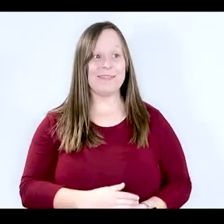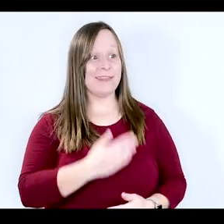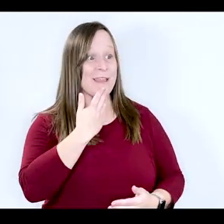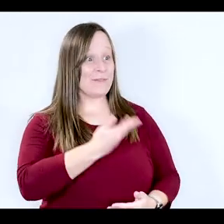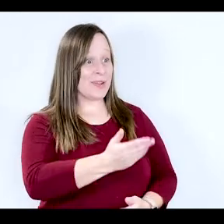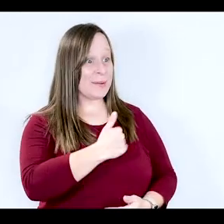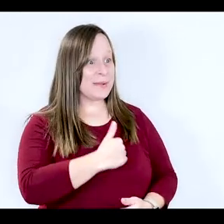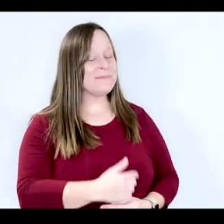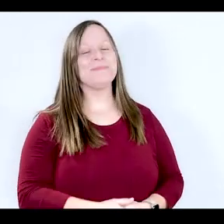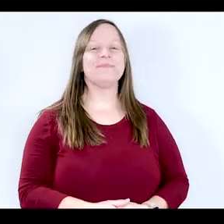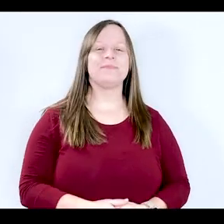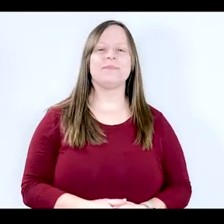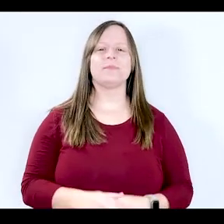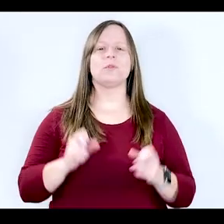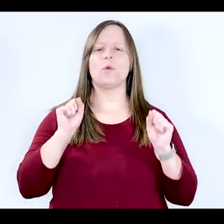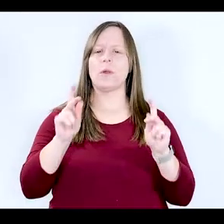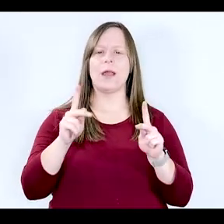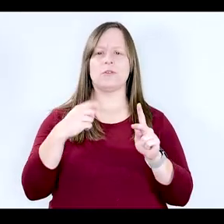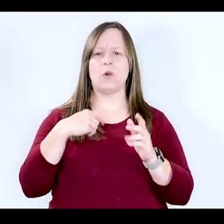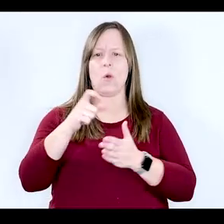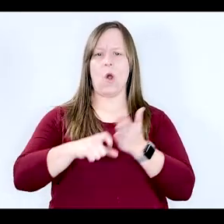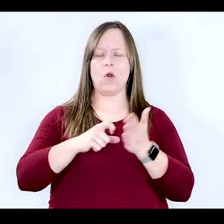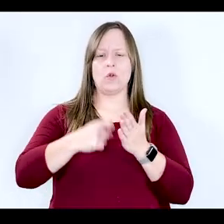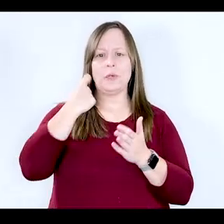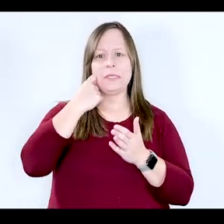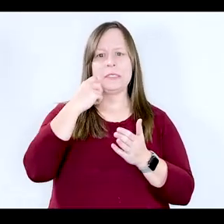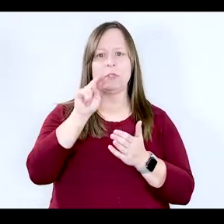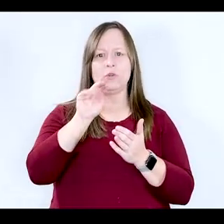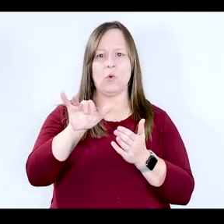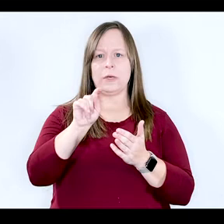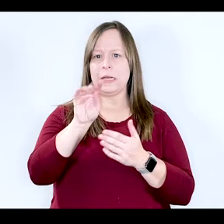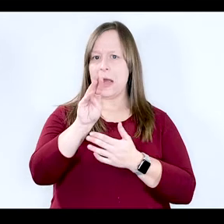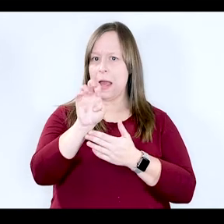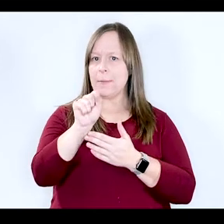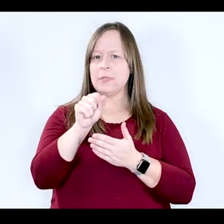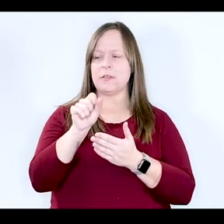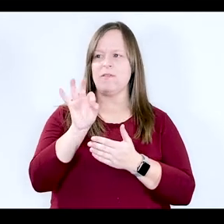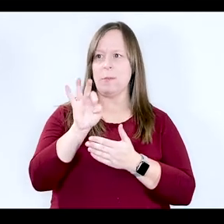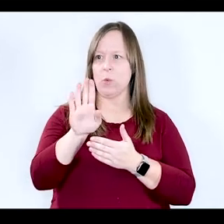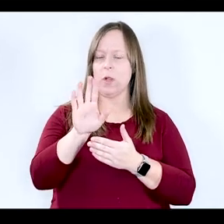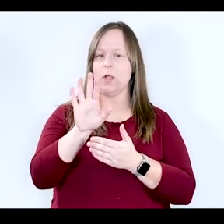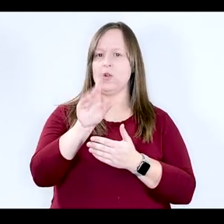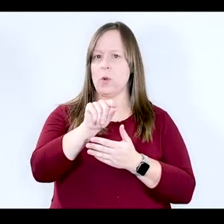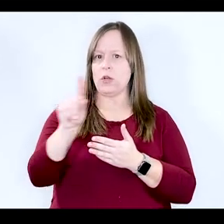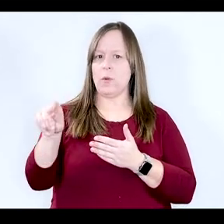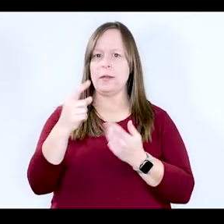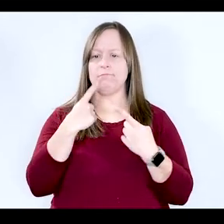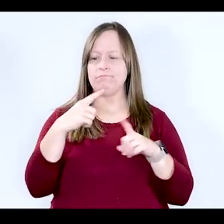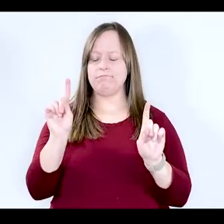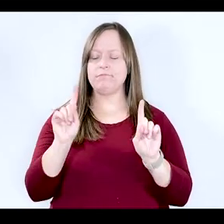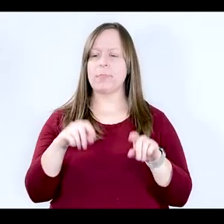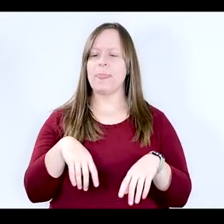Thank you for having me. K: So we had an article in The New York Times in February of 2020